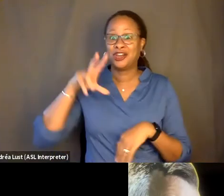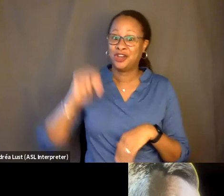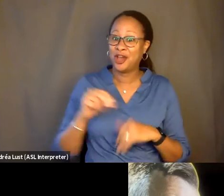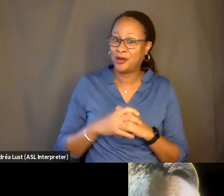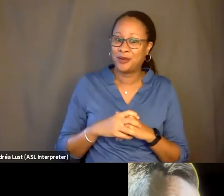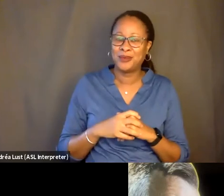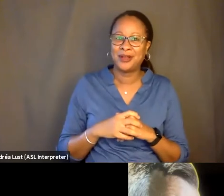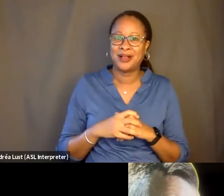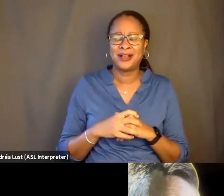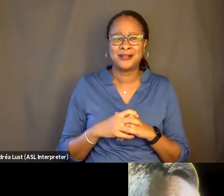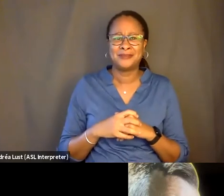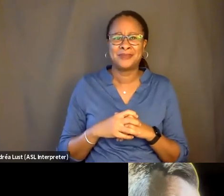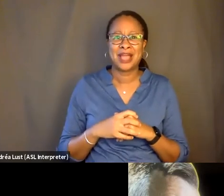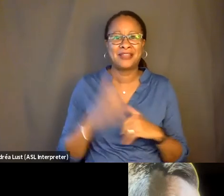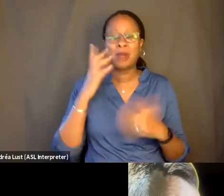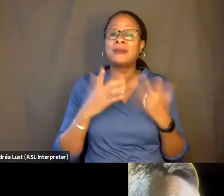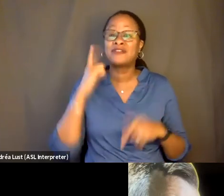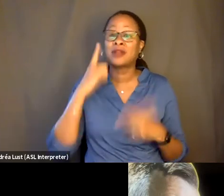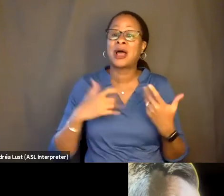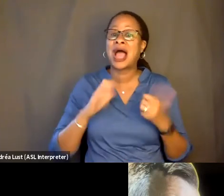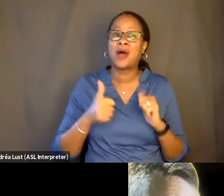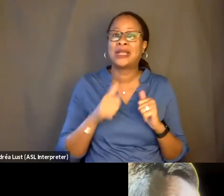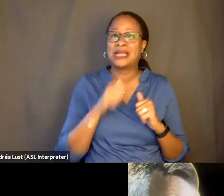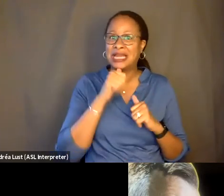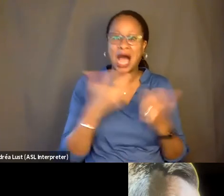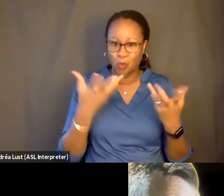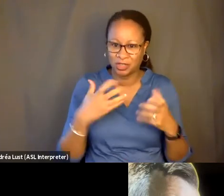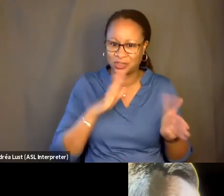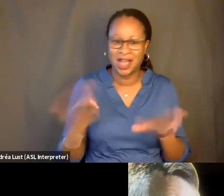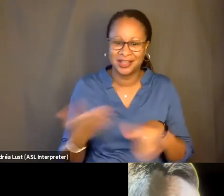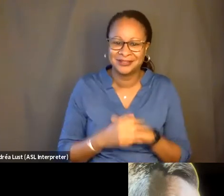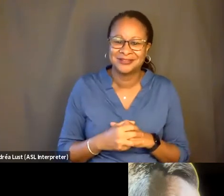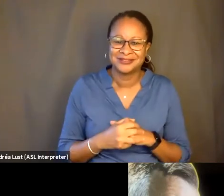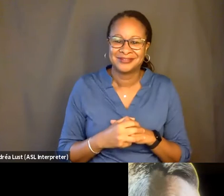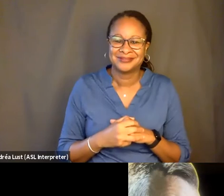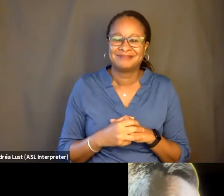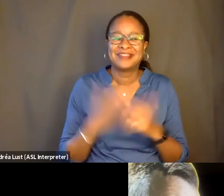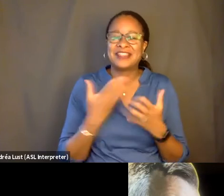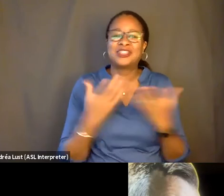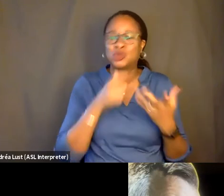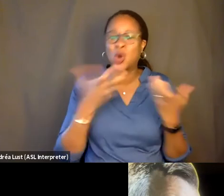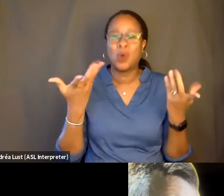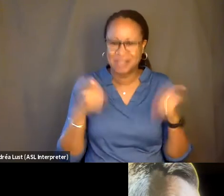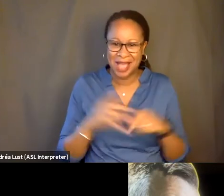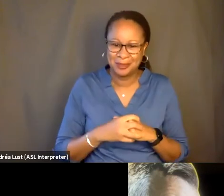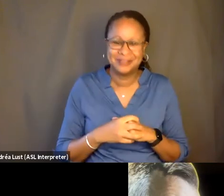No. Yeah. I probably have thought about how I'd not want to die, the things you don't want to happen.